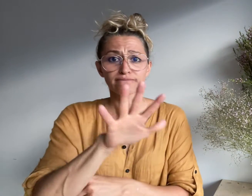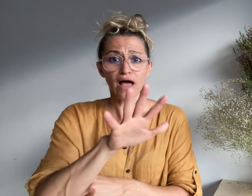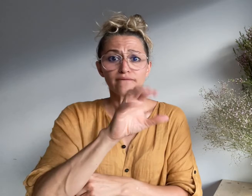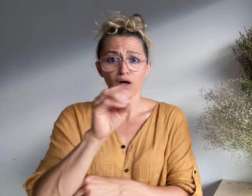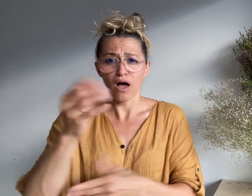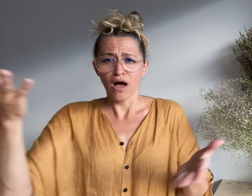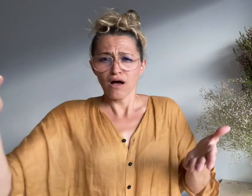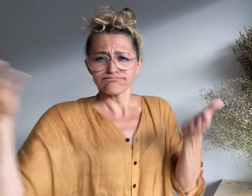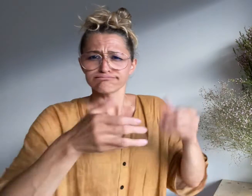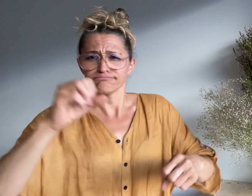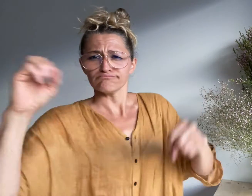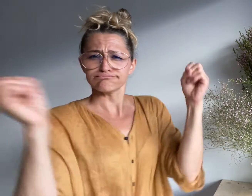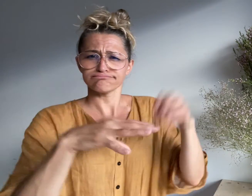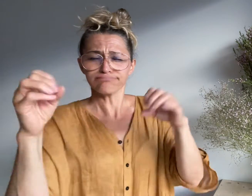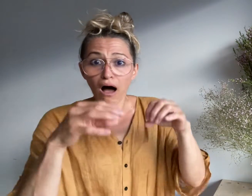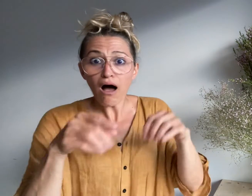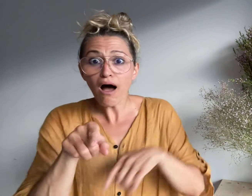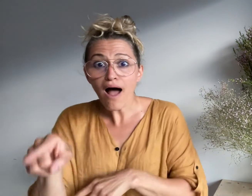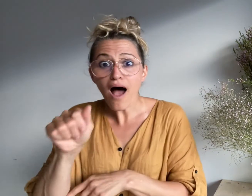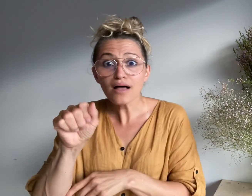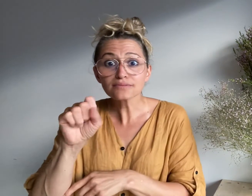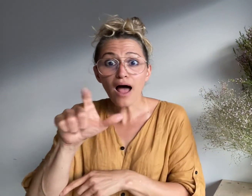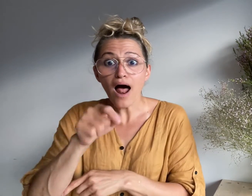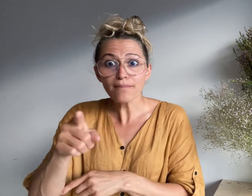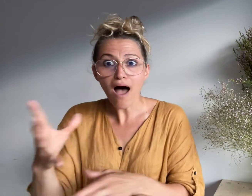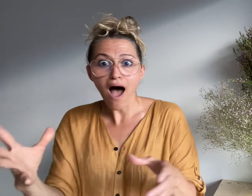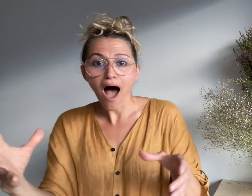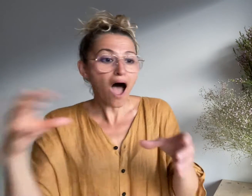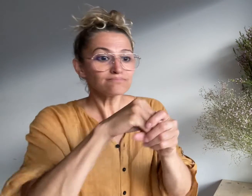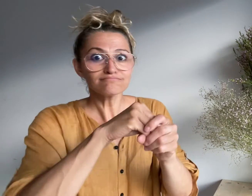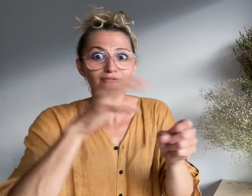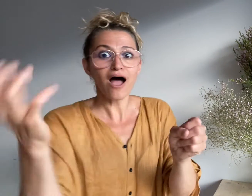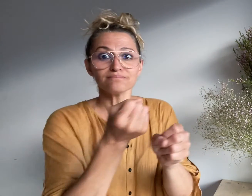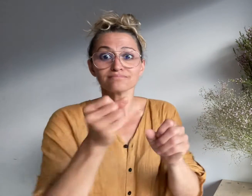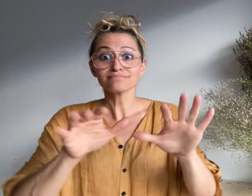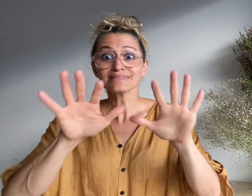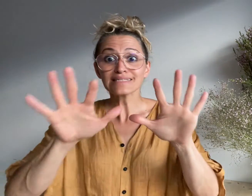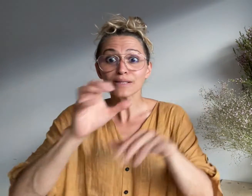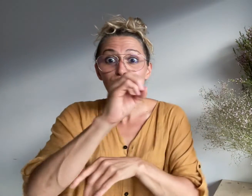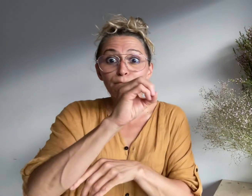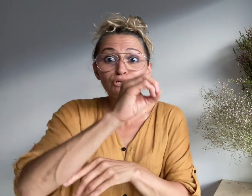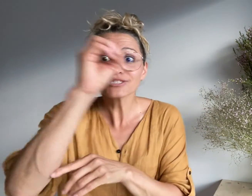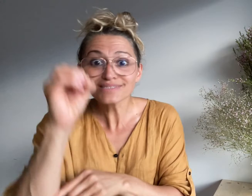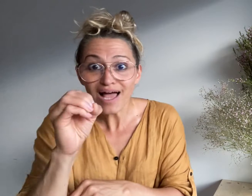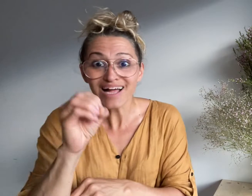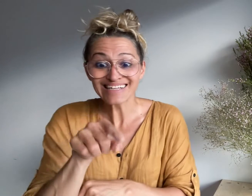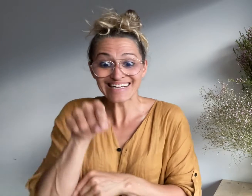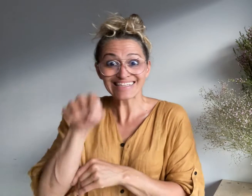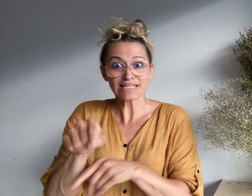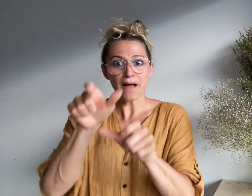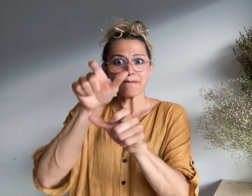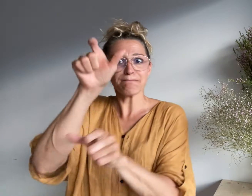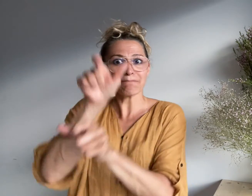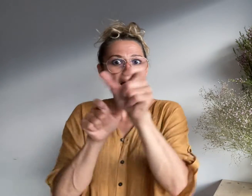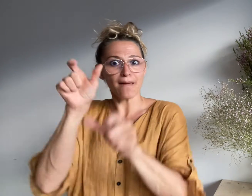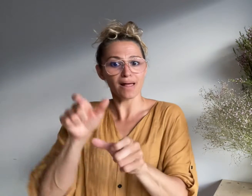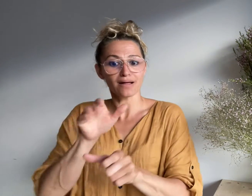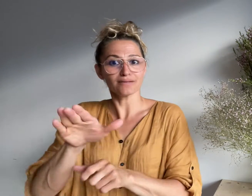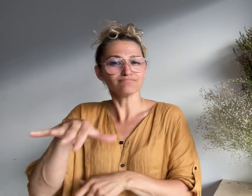Out of 13,500 entries, the ASL App made it to the top 10%